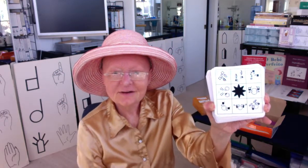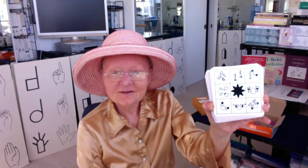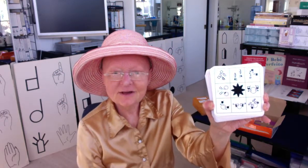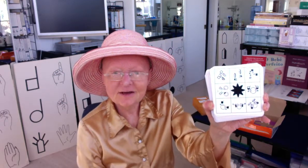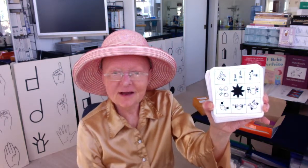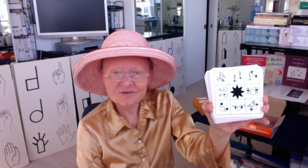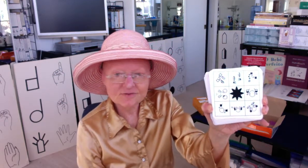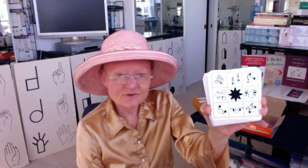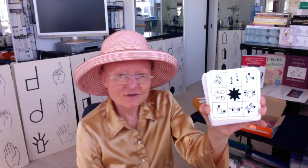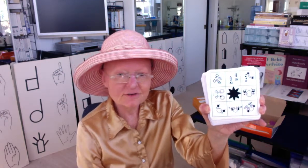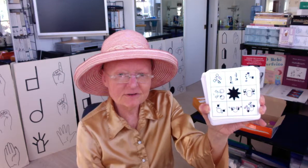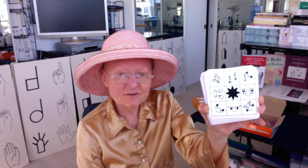have different,